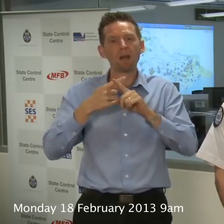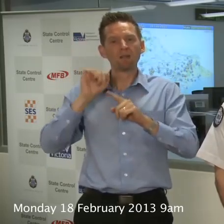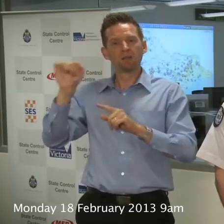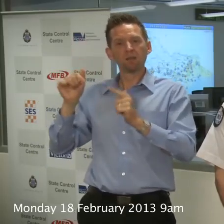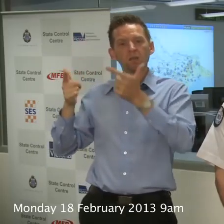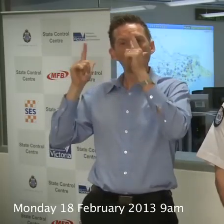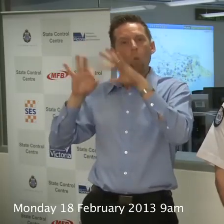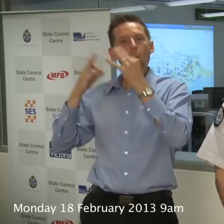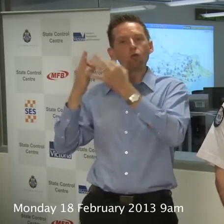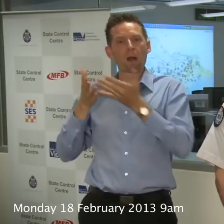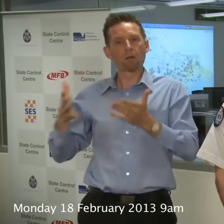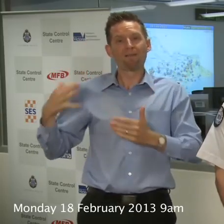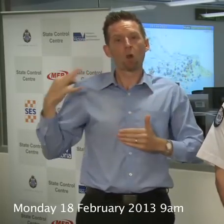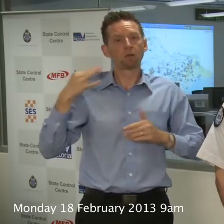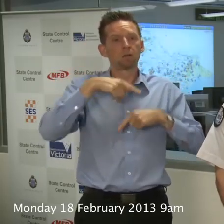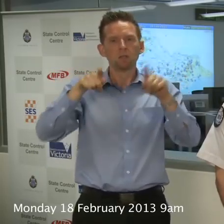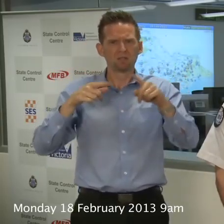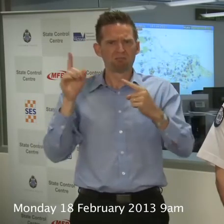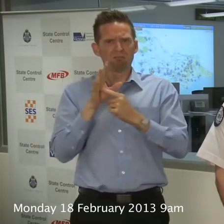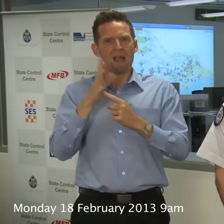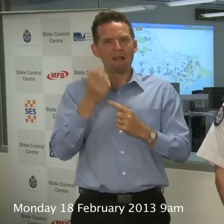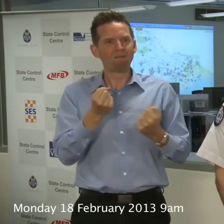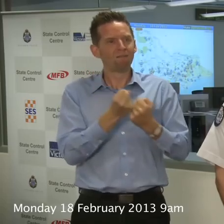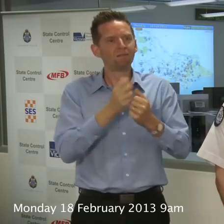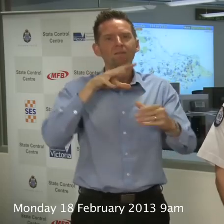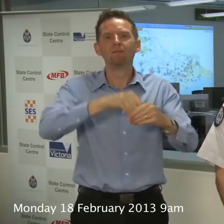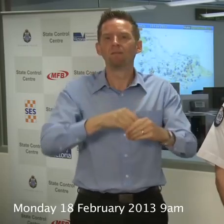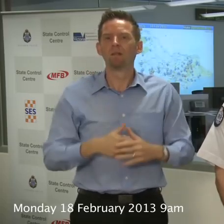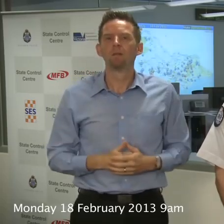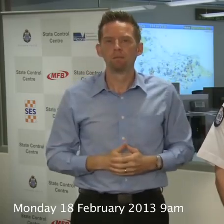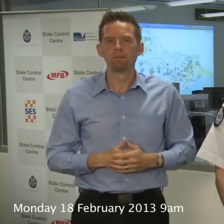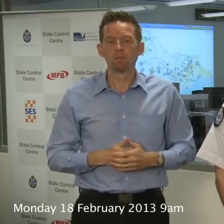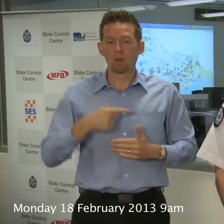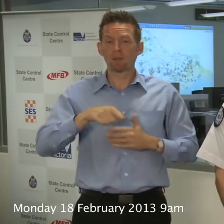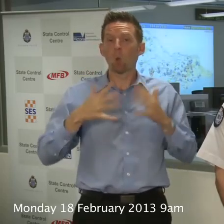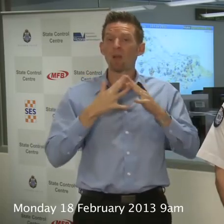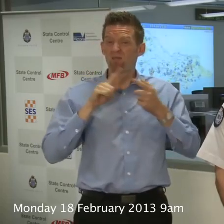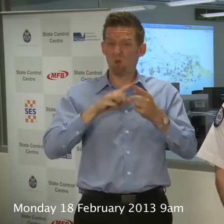It’s absolutely critical that they get that level of support. This week continue on into the 30s. It’s on all week.